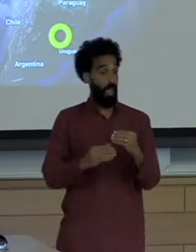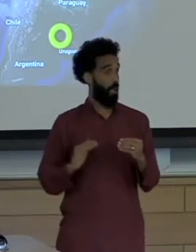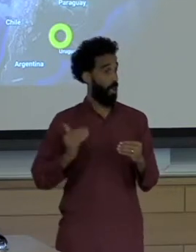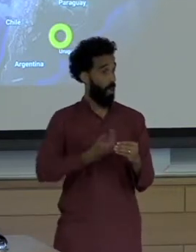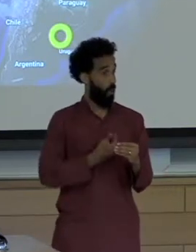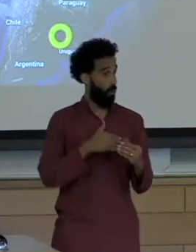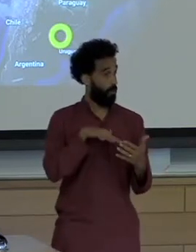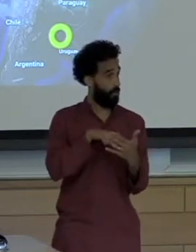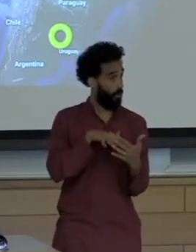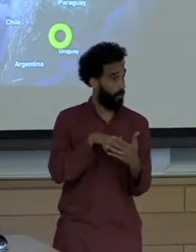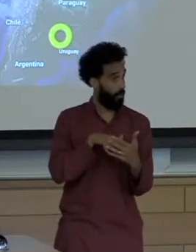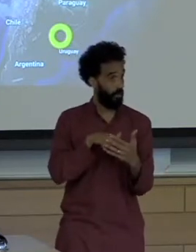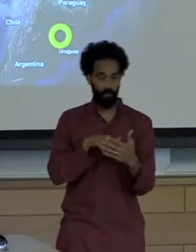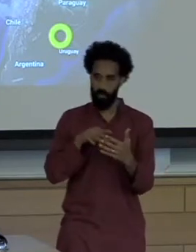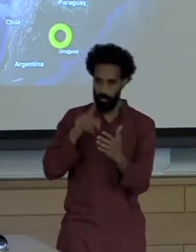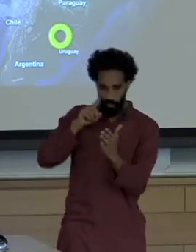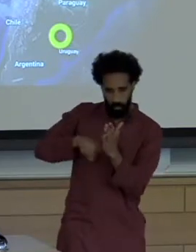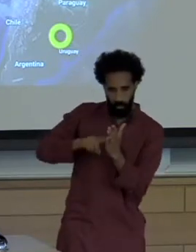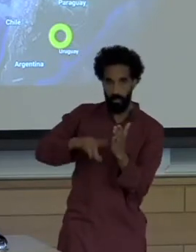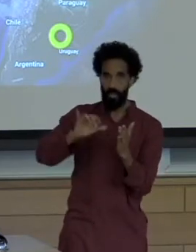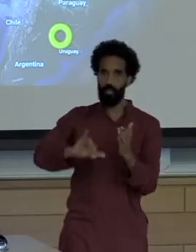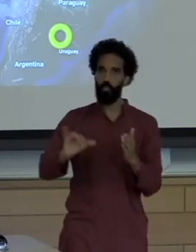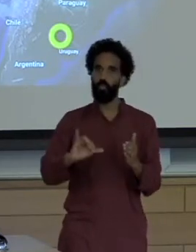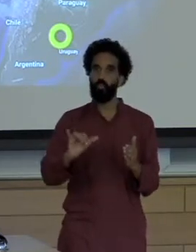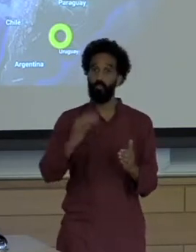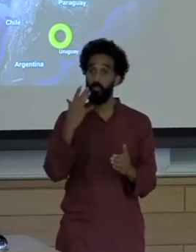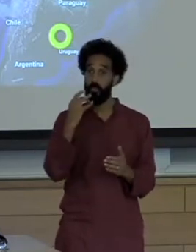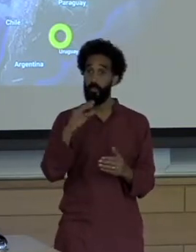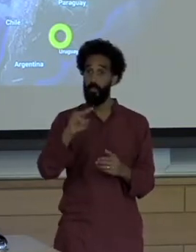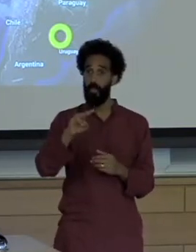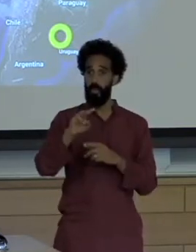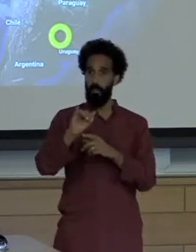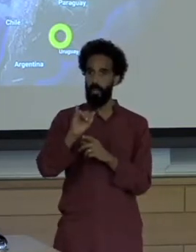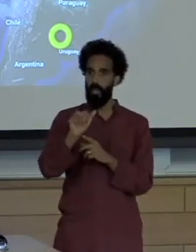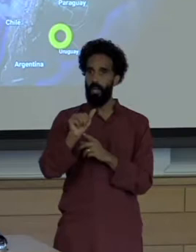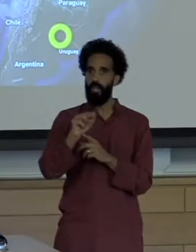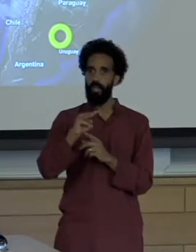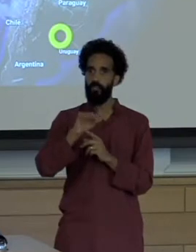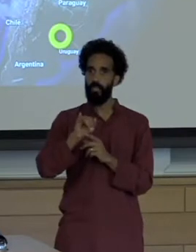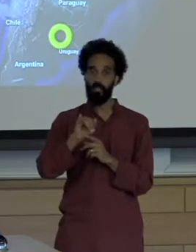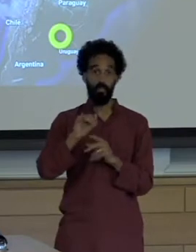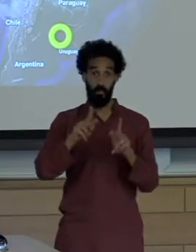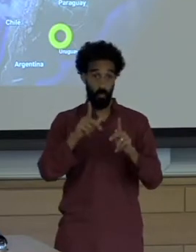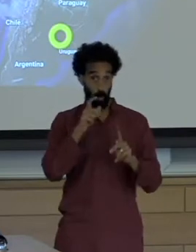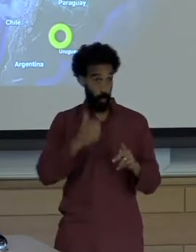Because Miami is a place that we, those of us who live there, call